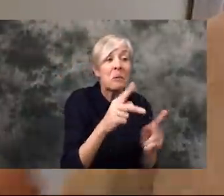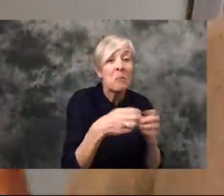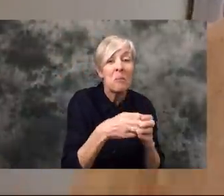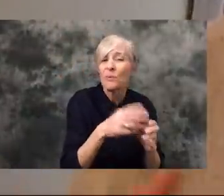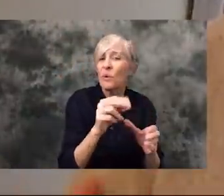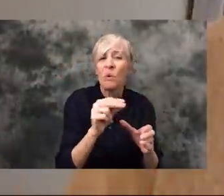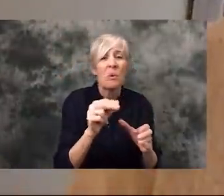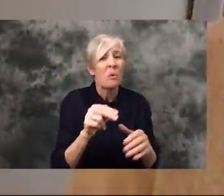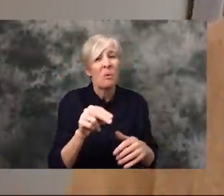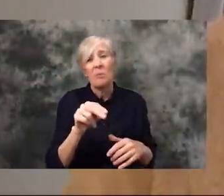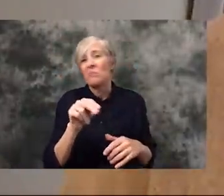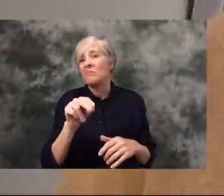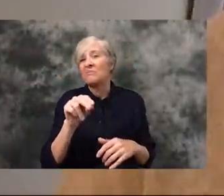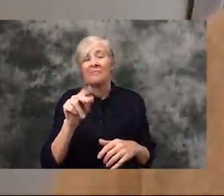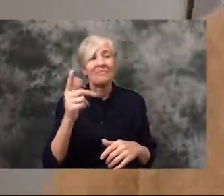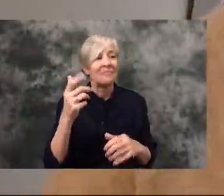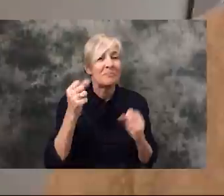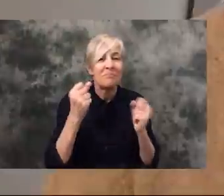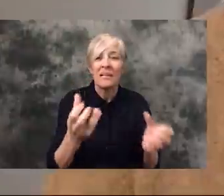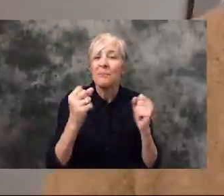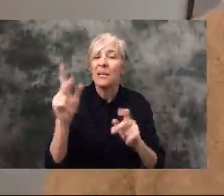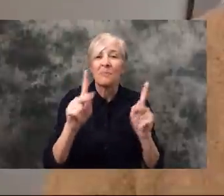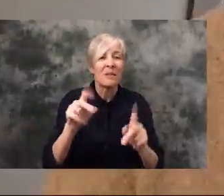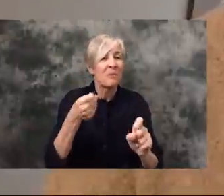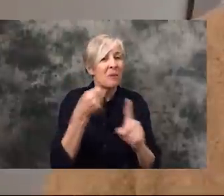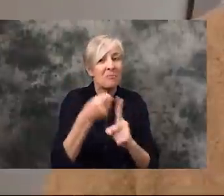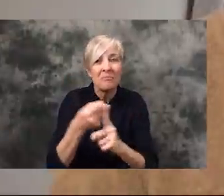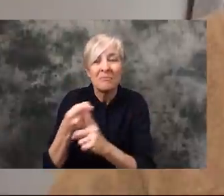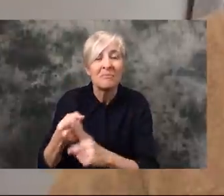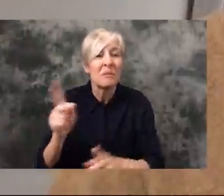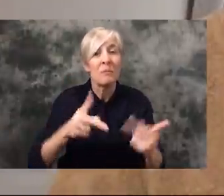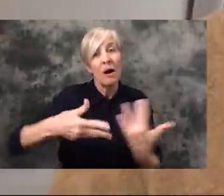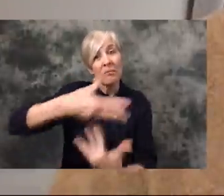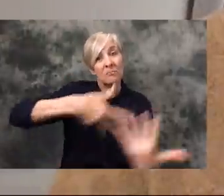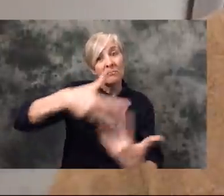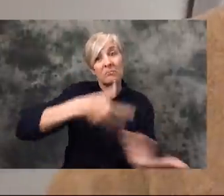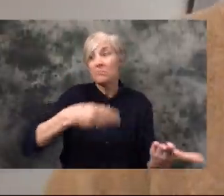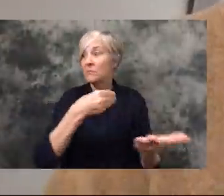hundreds of people throughout the day. And people are out and about shopping